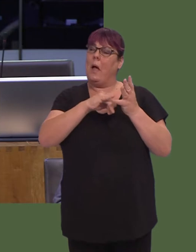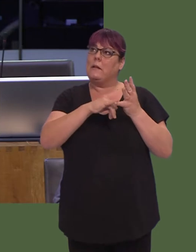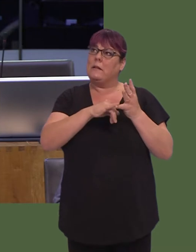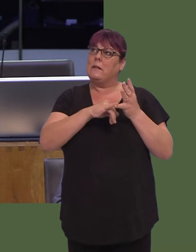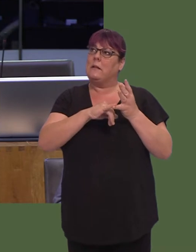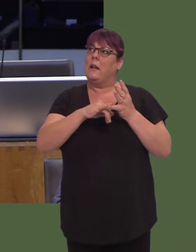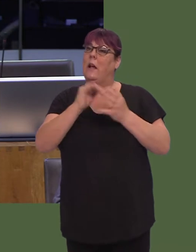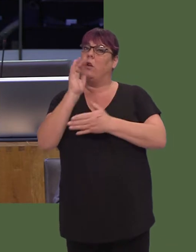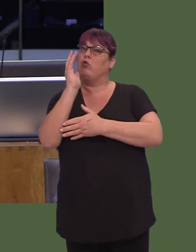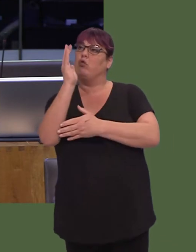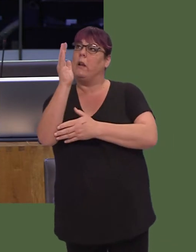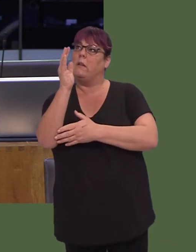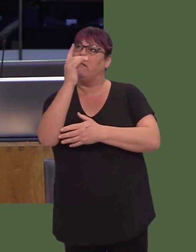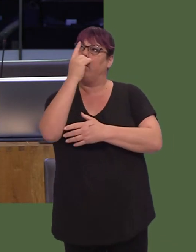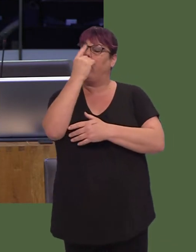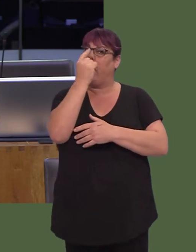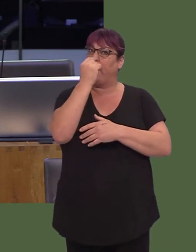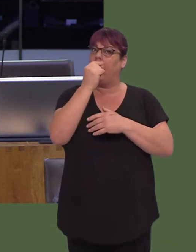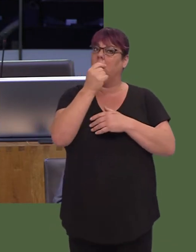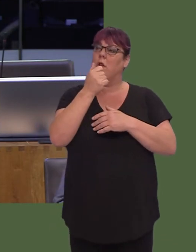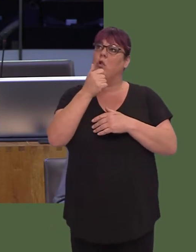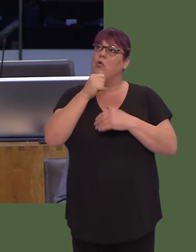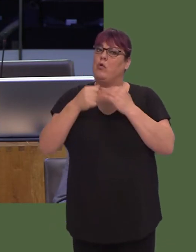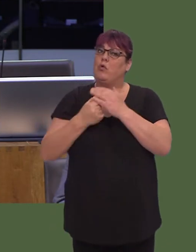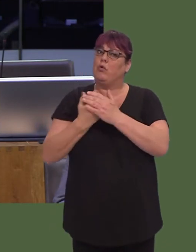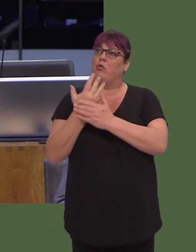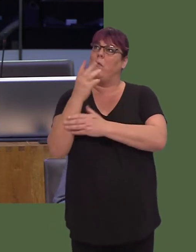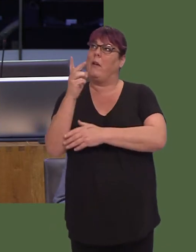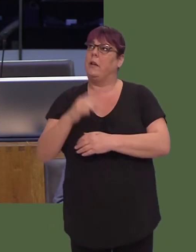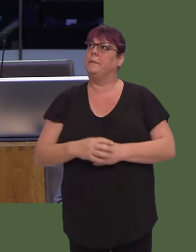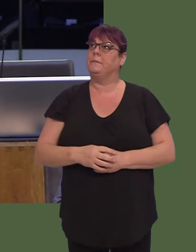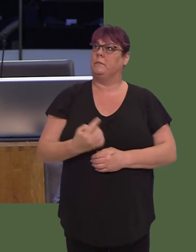Now, a few weeks ago at First Minister's questions, you were telling us how EU regulations and